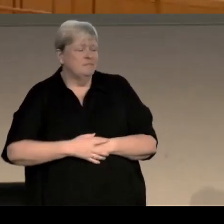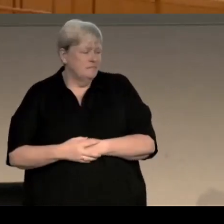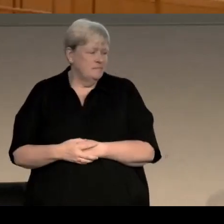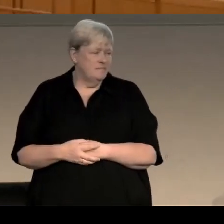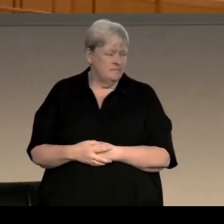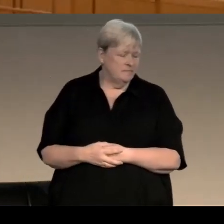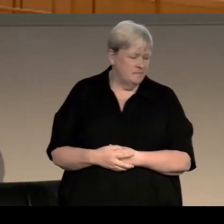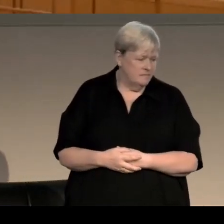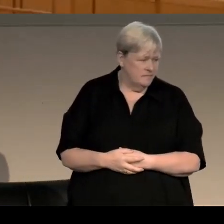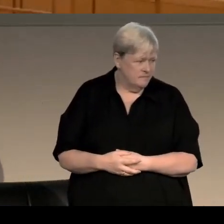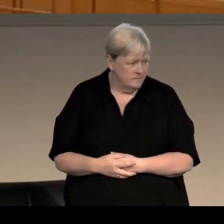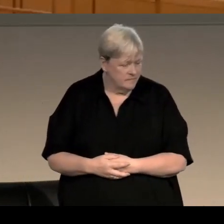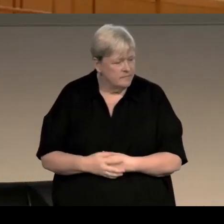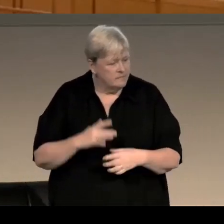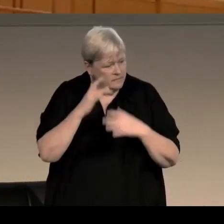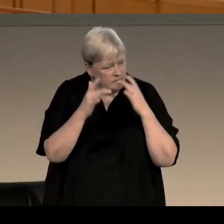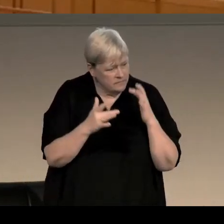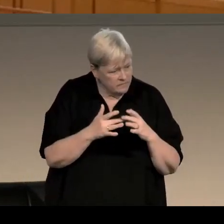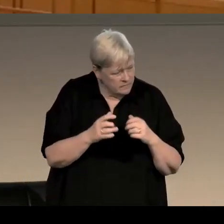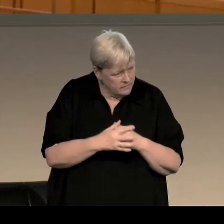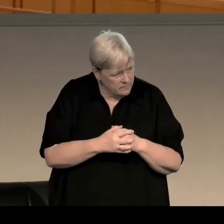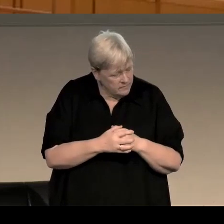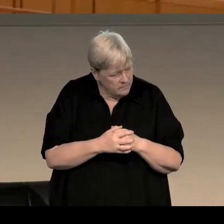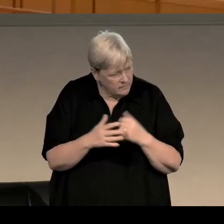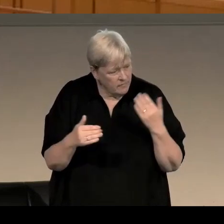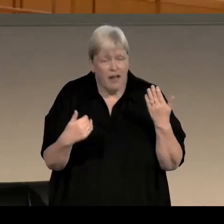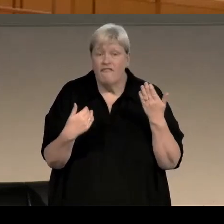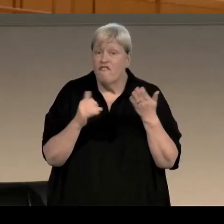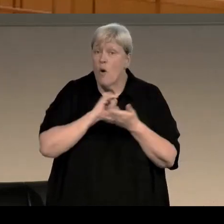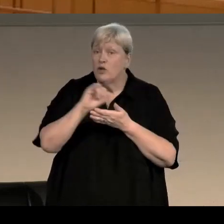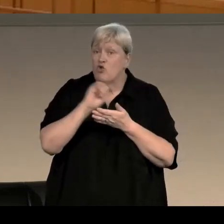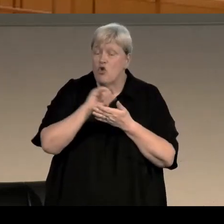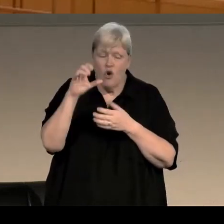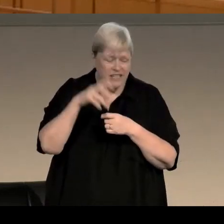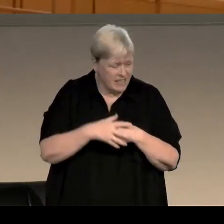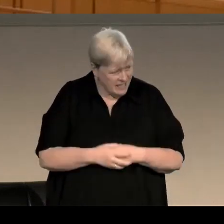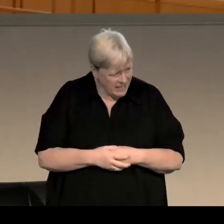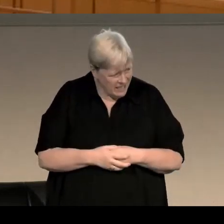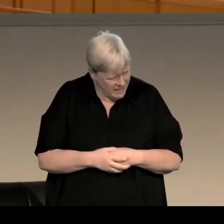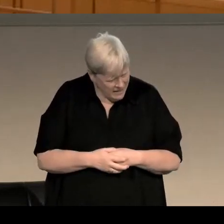I've got an online question here which is from New York City, from Eden and Nate and they're asking, VAL: Wow!